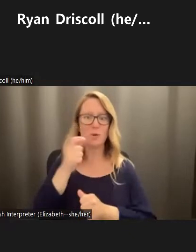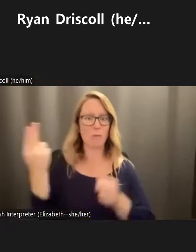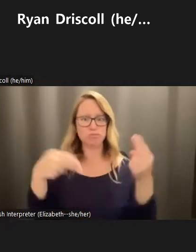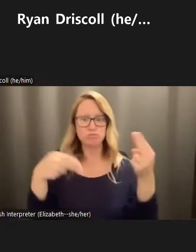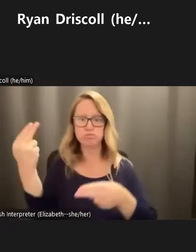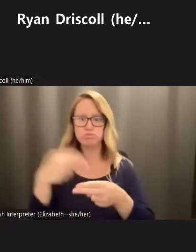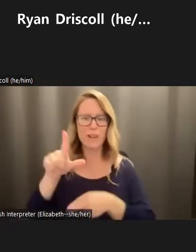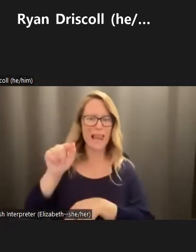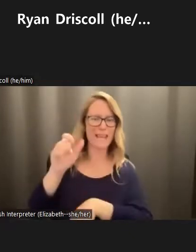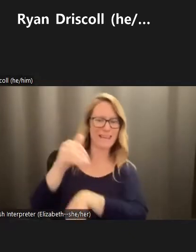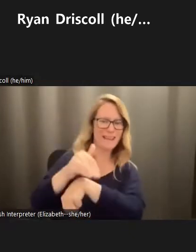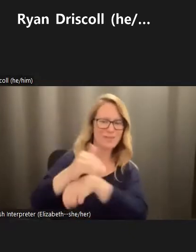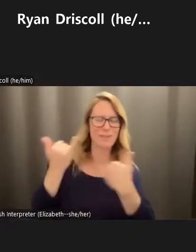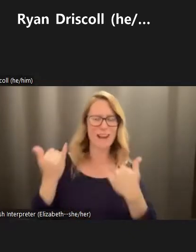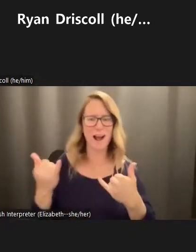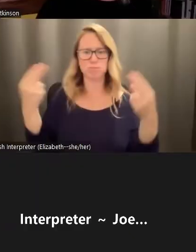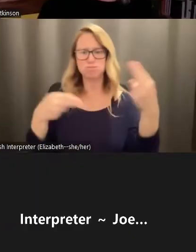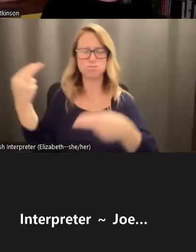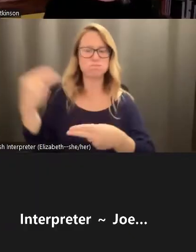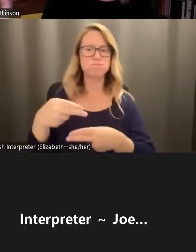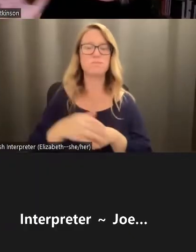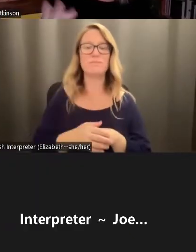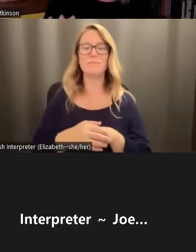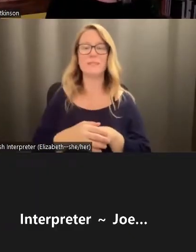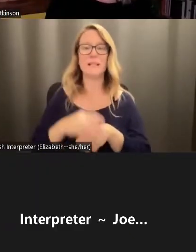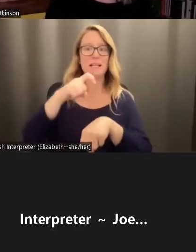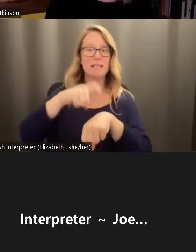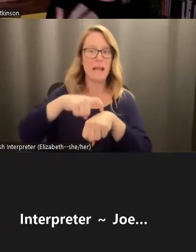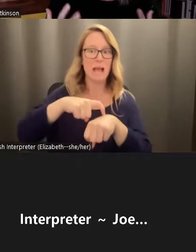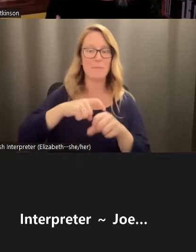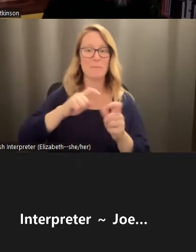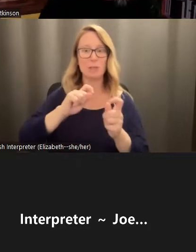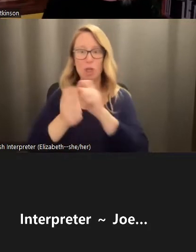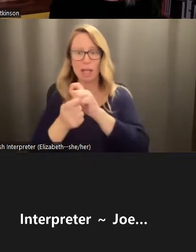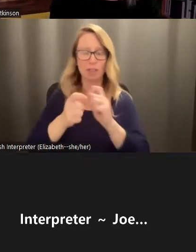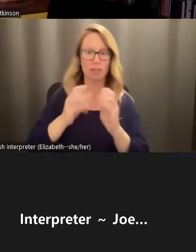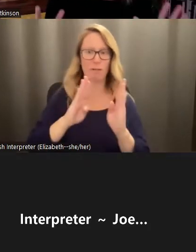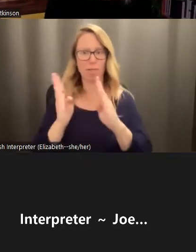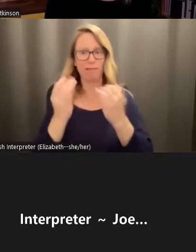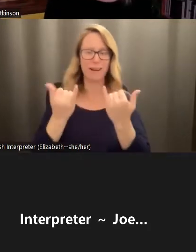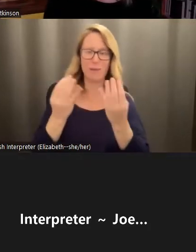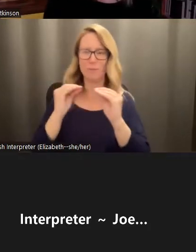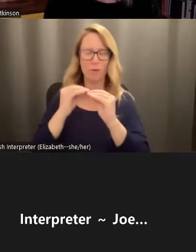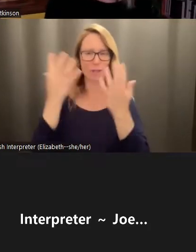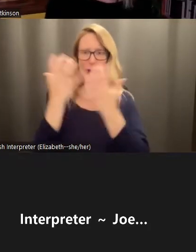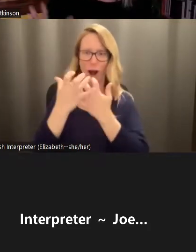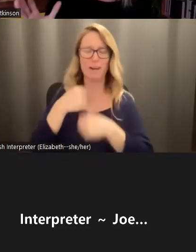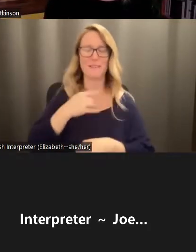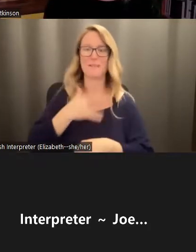at night right now, especially as the time has changed and it's gotten darker, it just feels like we might be tempted to just